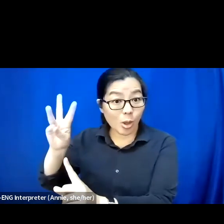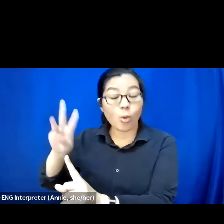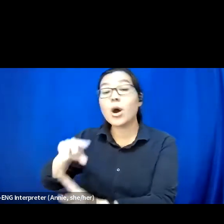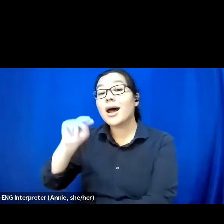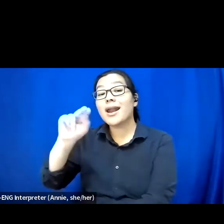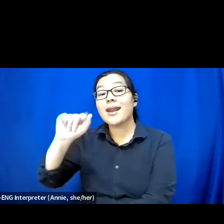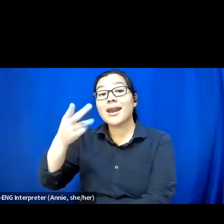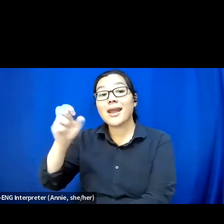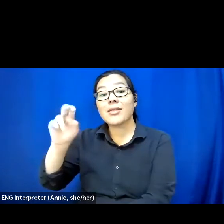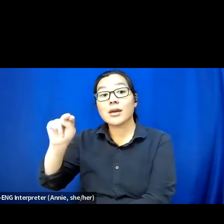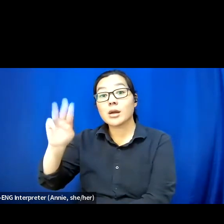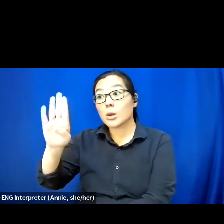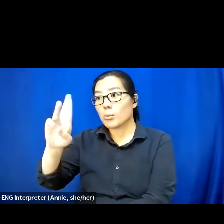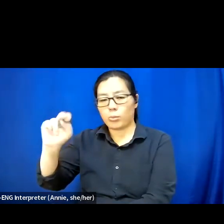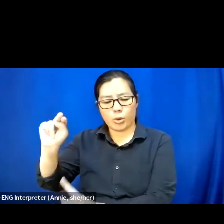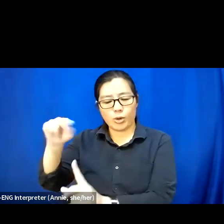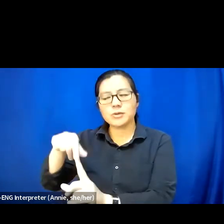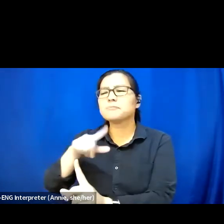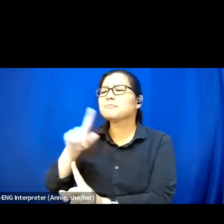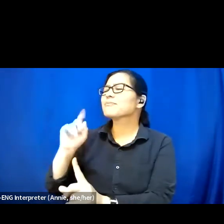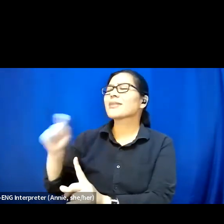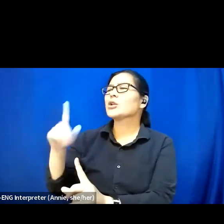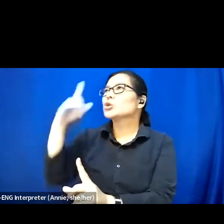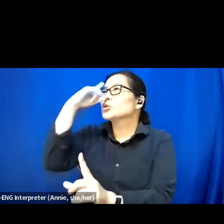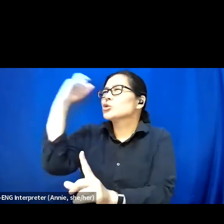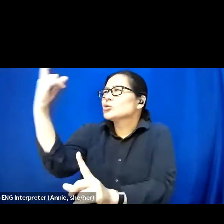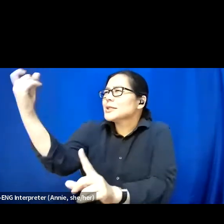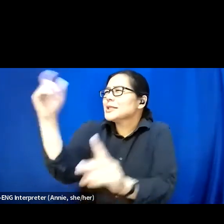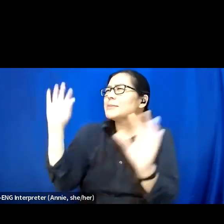to think of like who's your dream panel. And these folks were that dream panel.